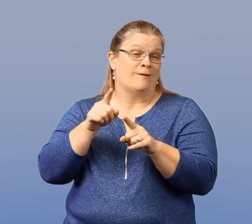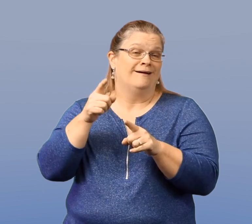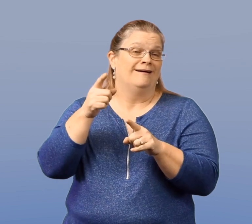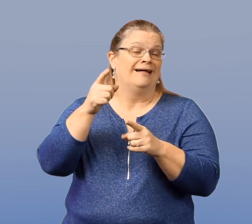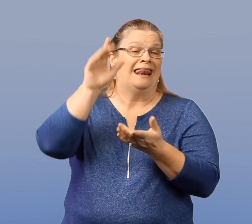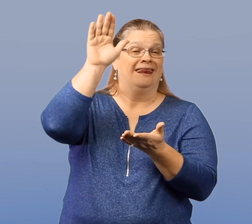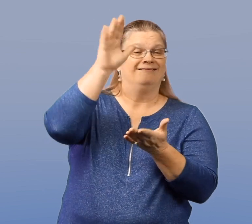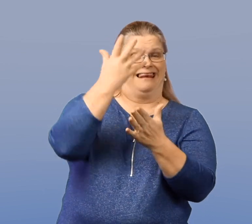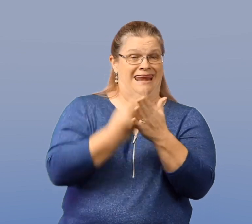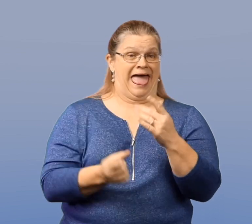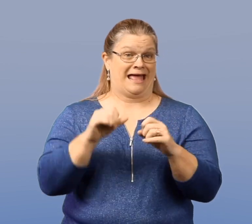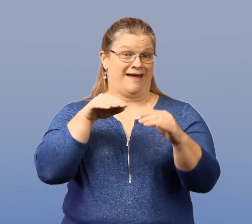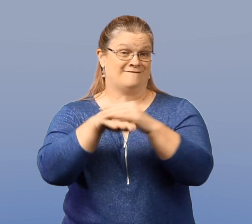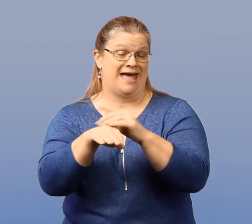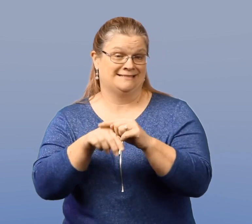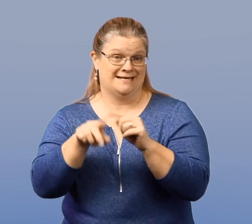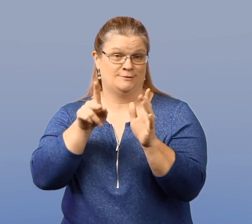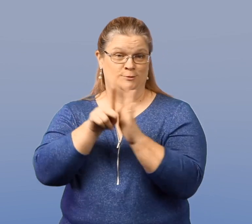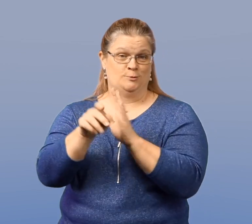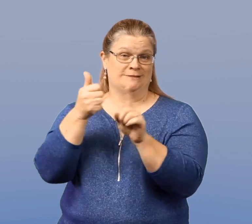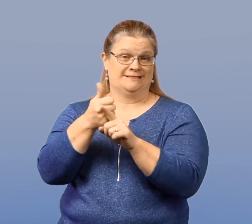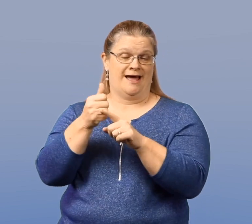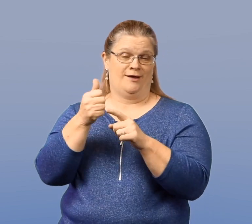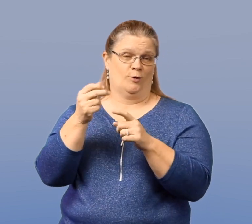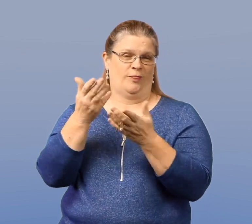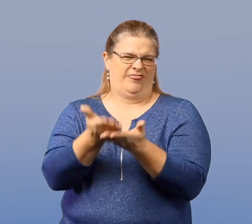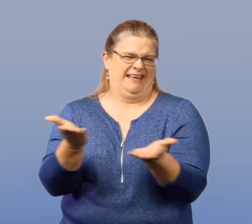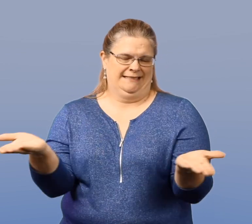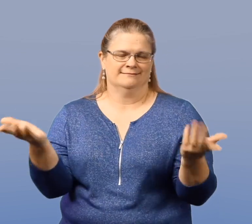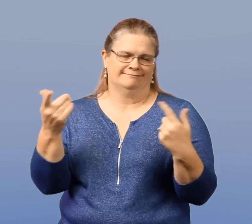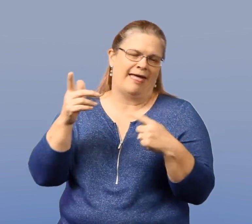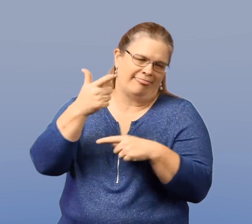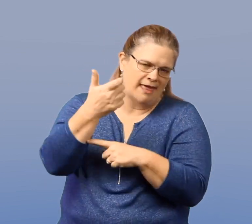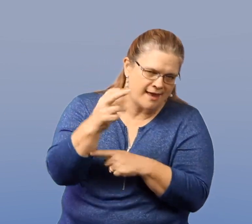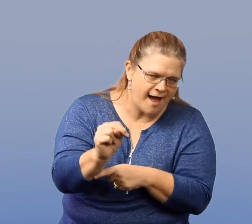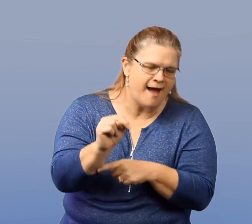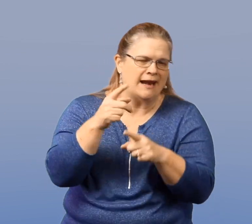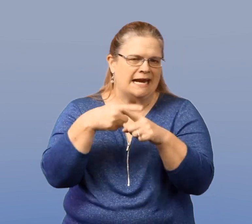Also limited access to lethal means which will reduce the likelihood of suicide.